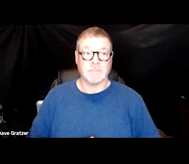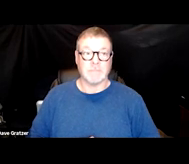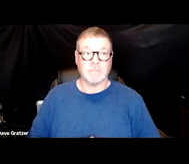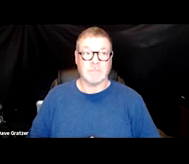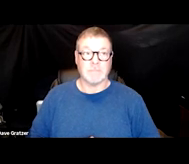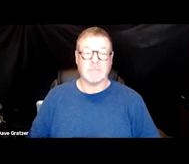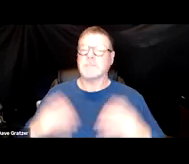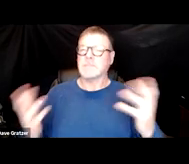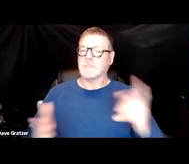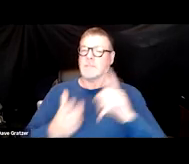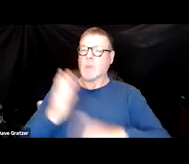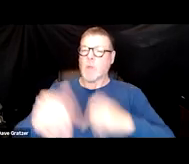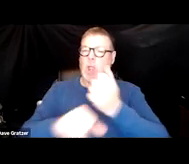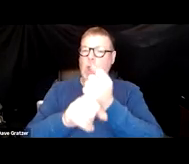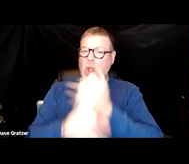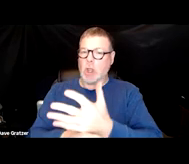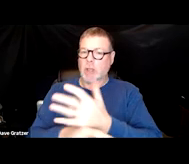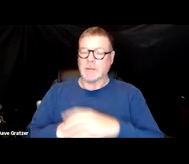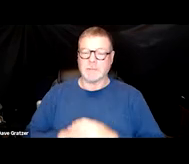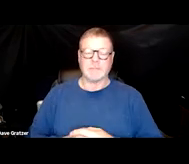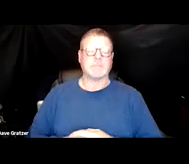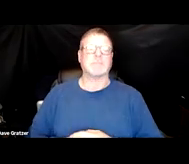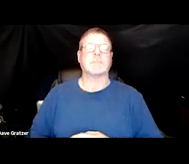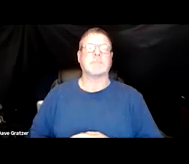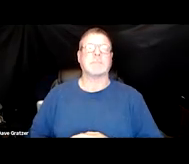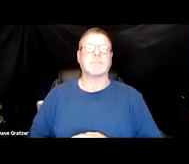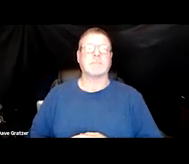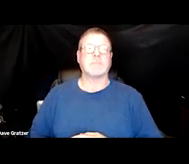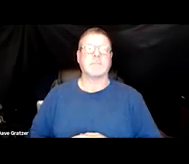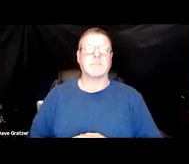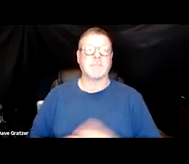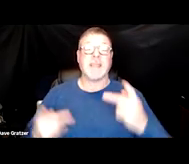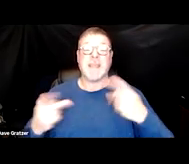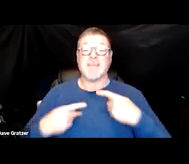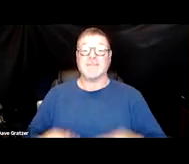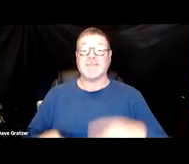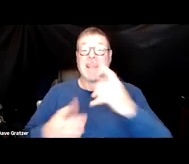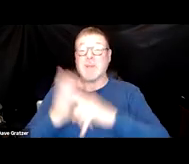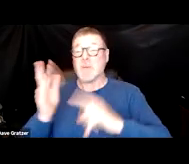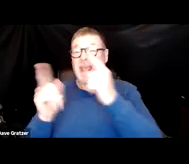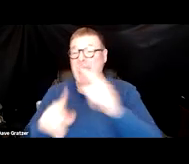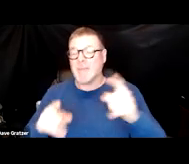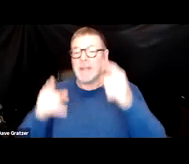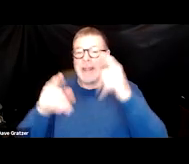So what causes this? The pathophysiology. So physiology is kind of like what's happening at the cellular level